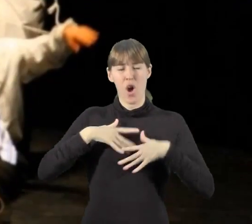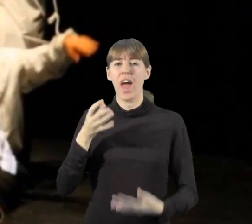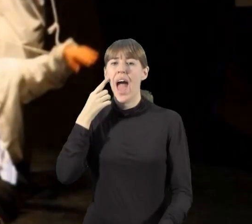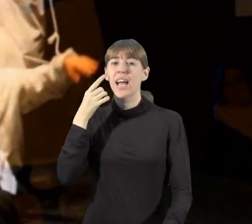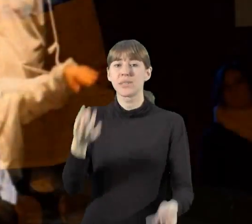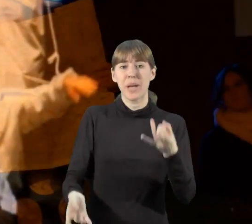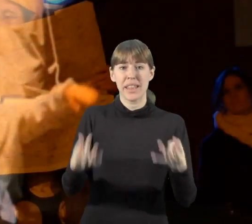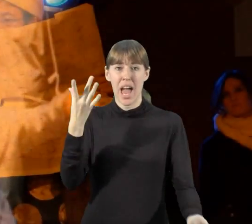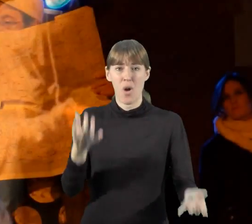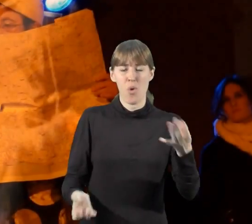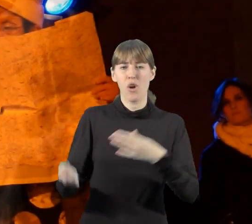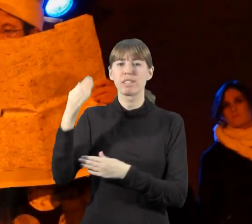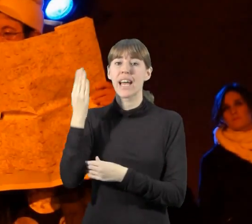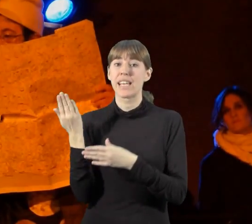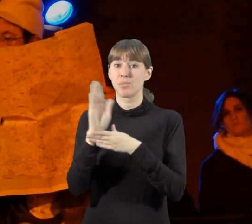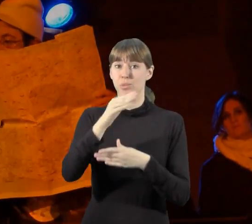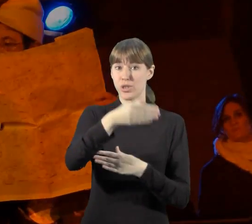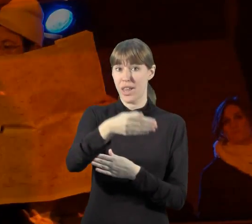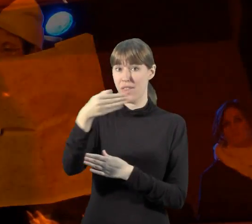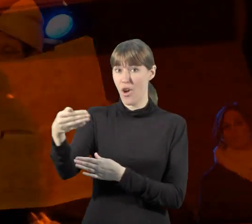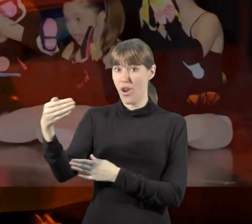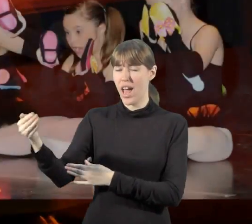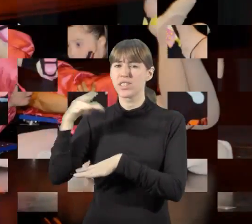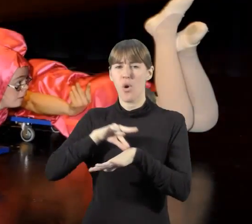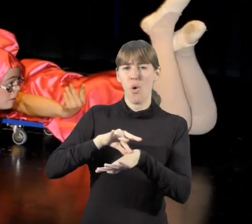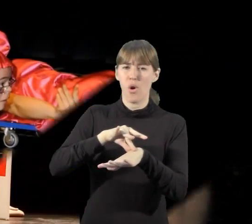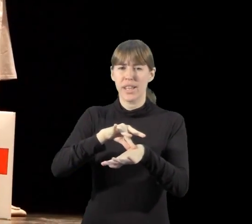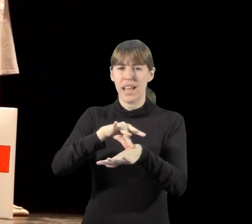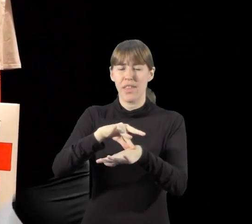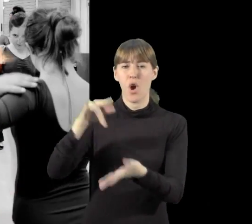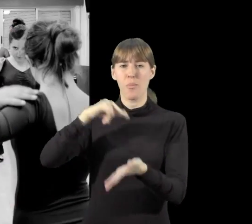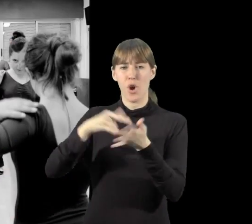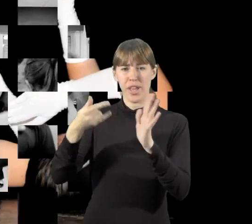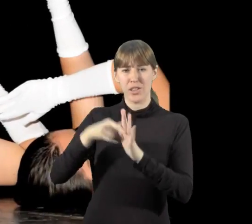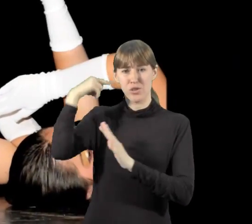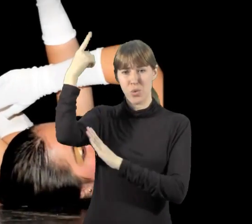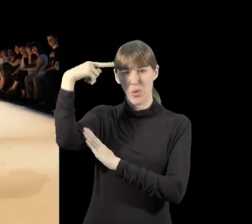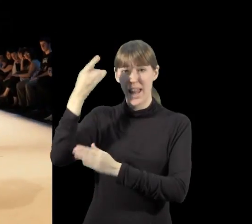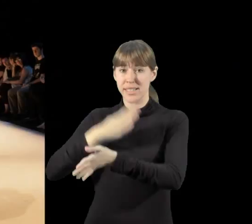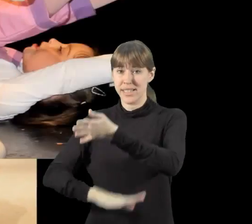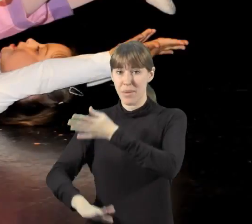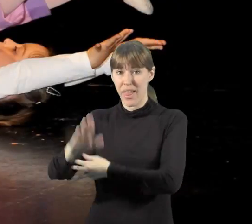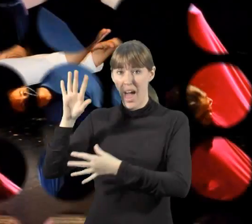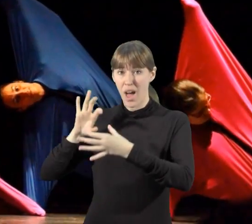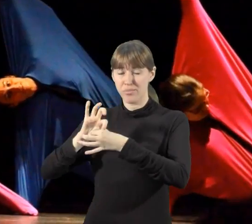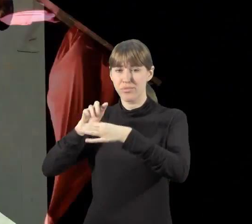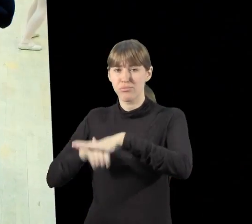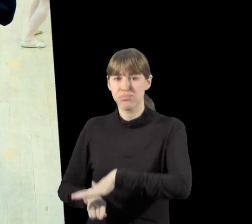performances, expositions, orientation and development of cultural projects related to disability.